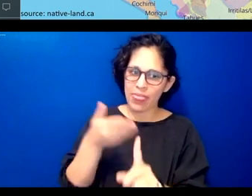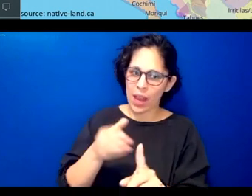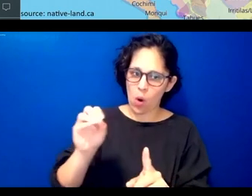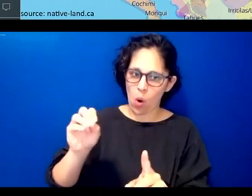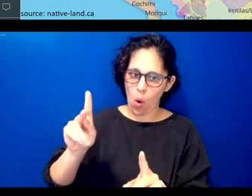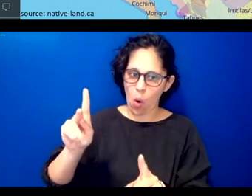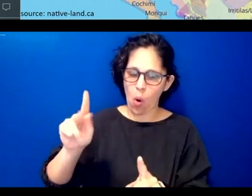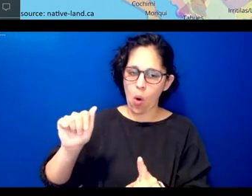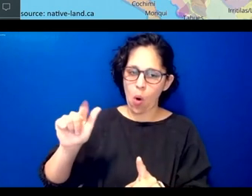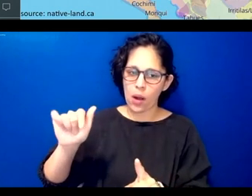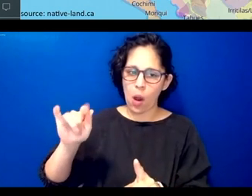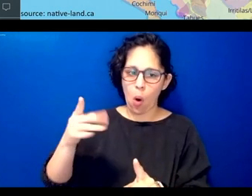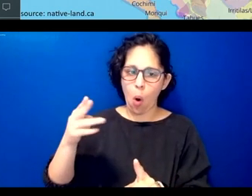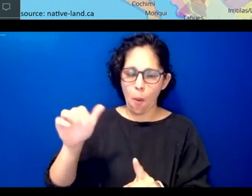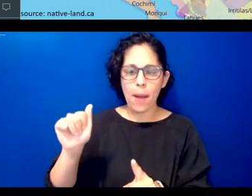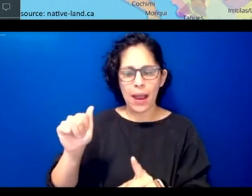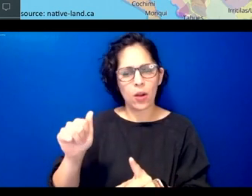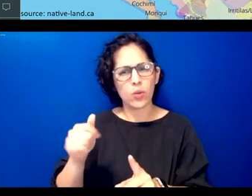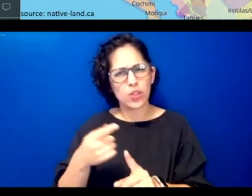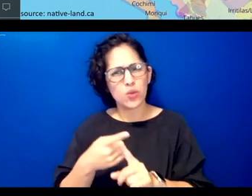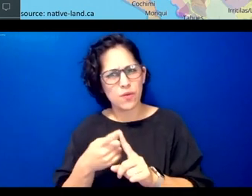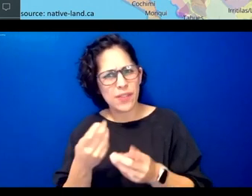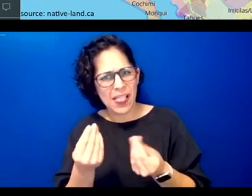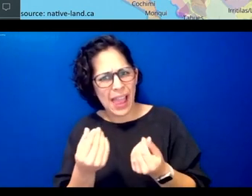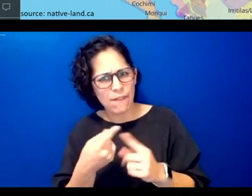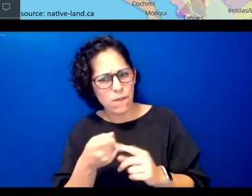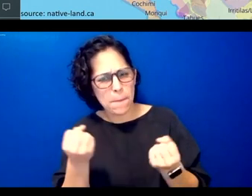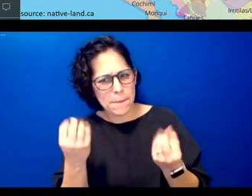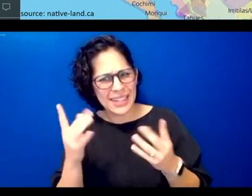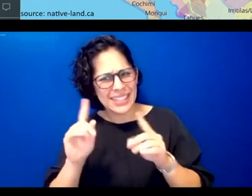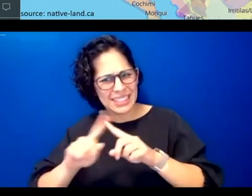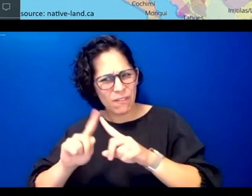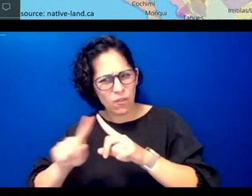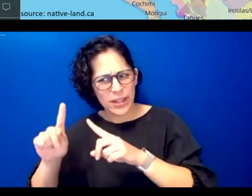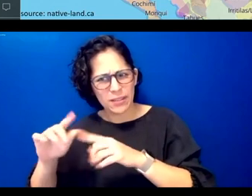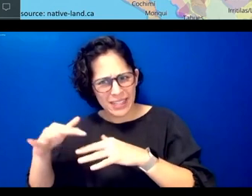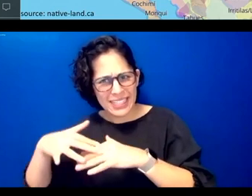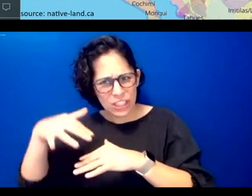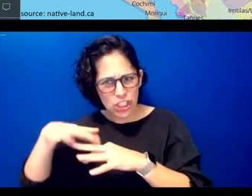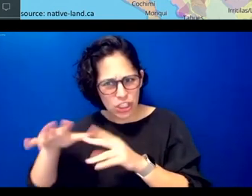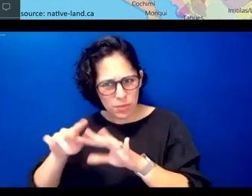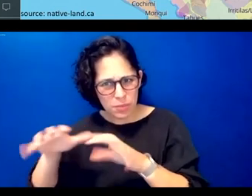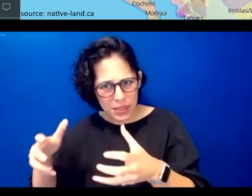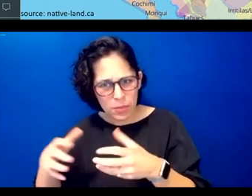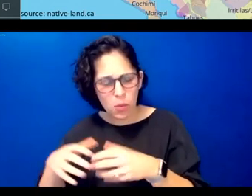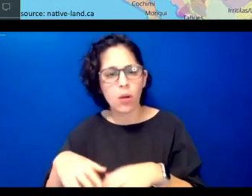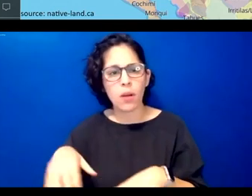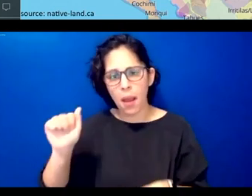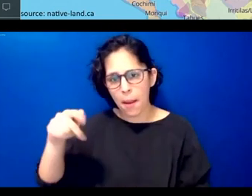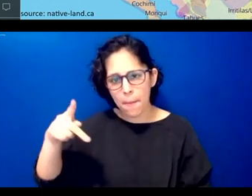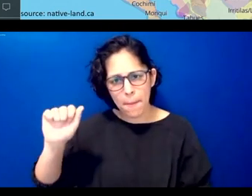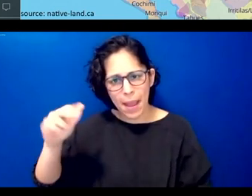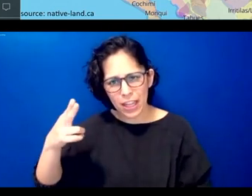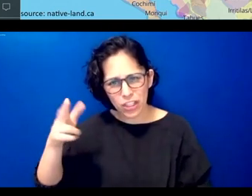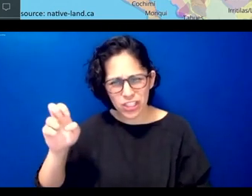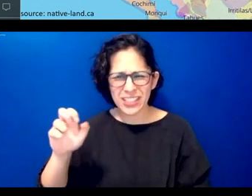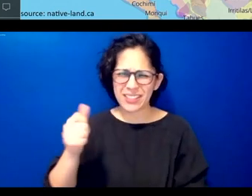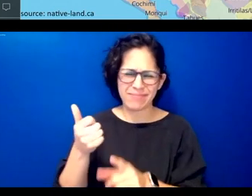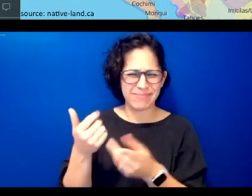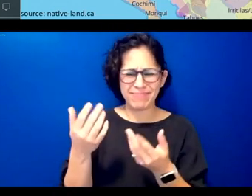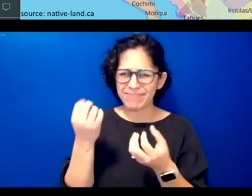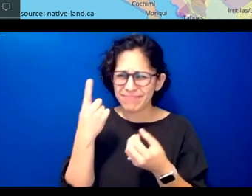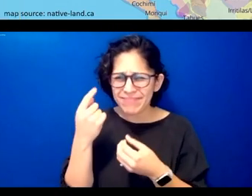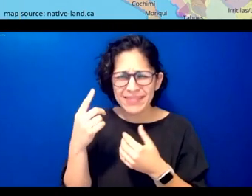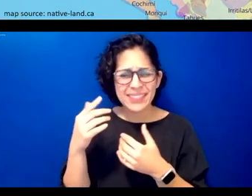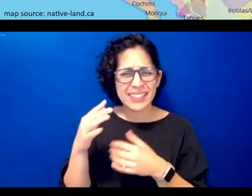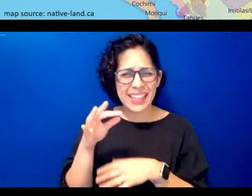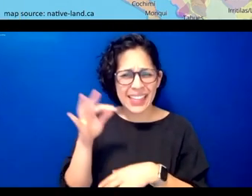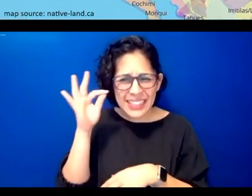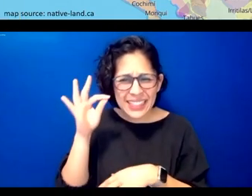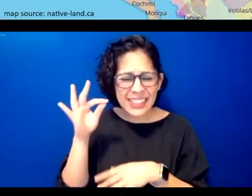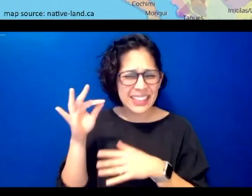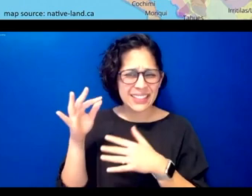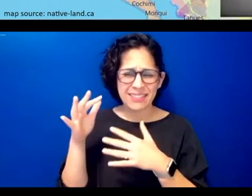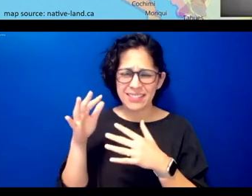including the wichitas the caddos kaiwa apache indian territory it's a complicated place